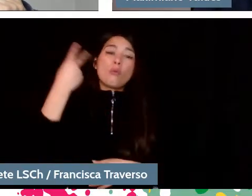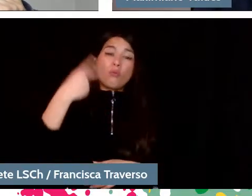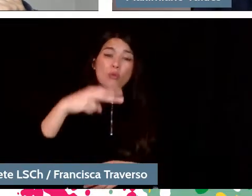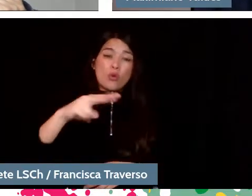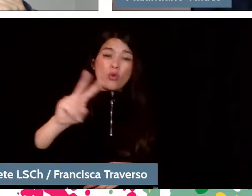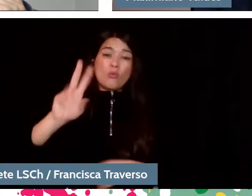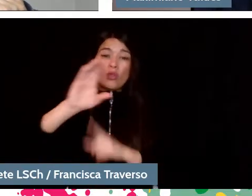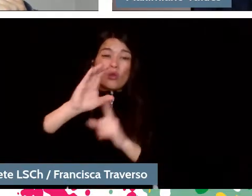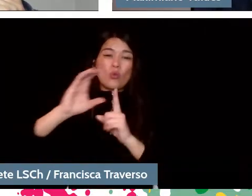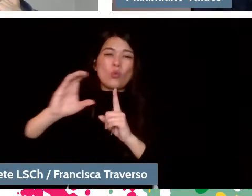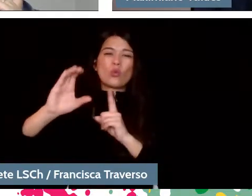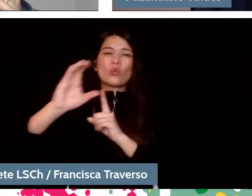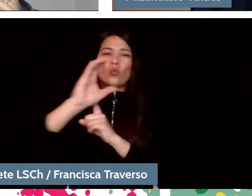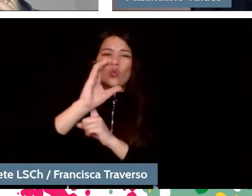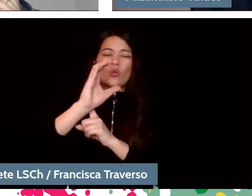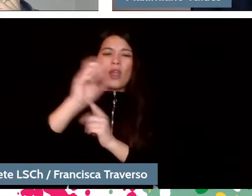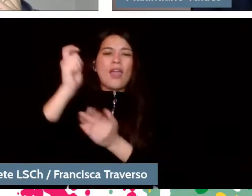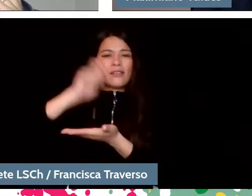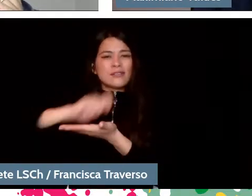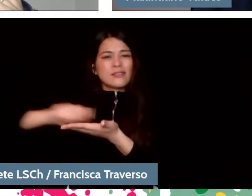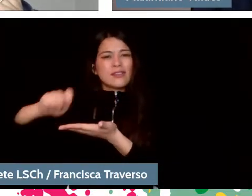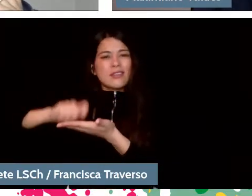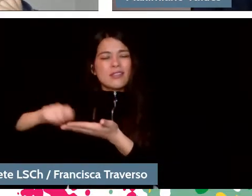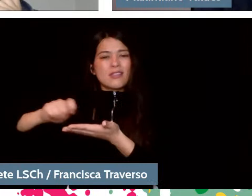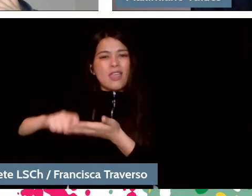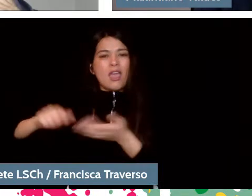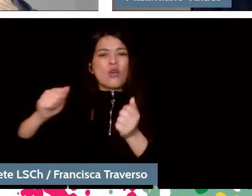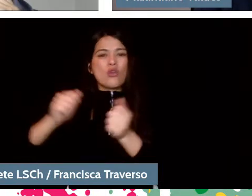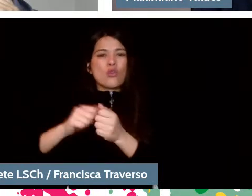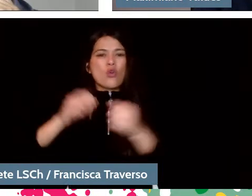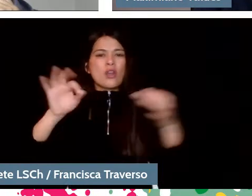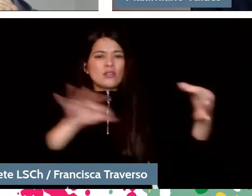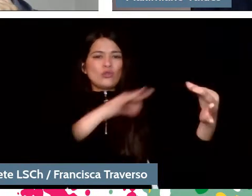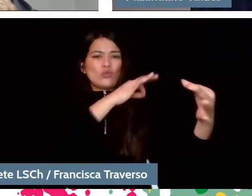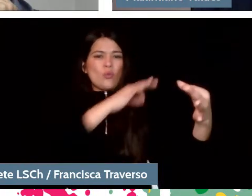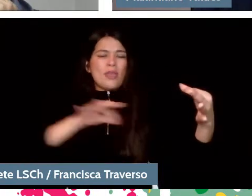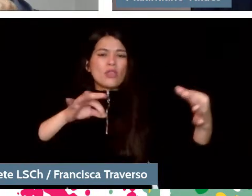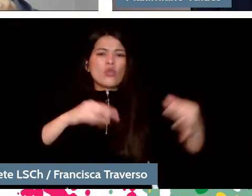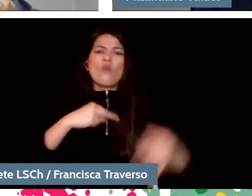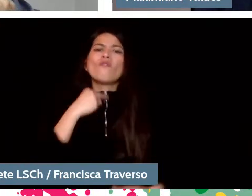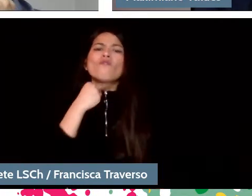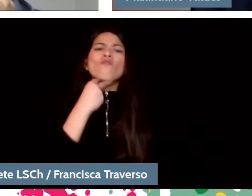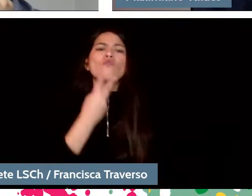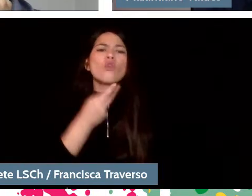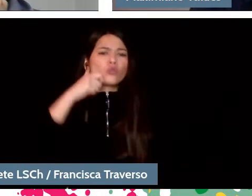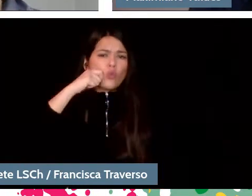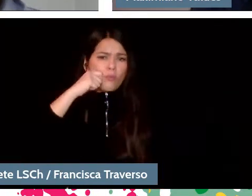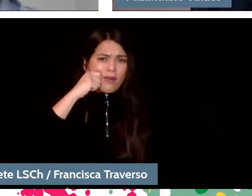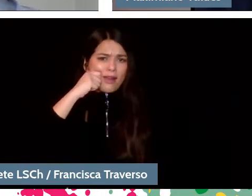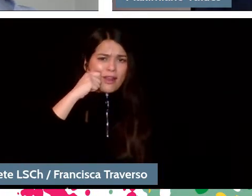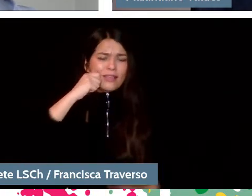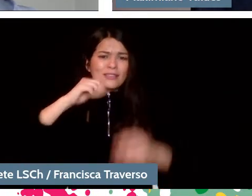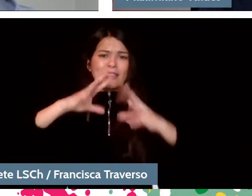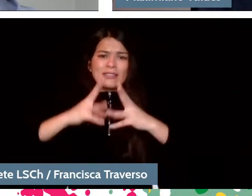I mean, written with instruments, careful with the human voice, and when it began to separate the instruments from the voice